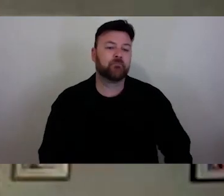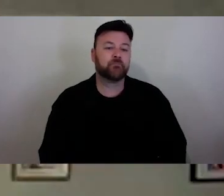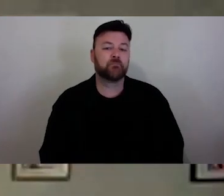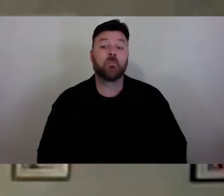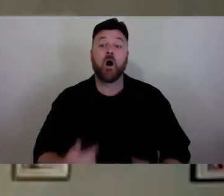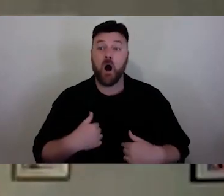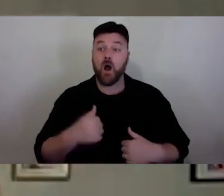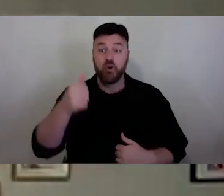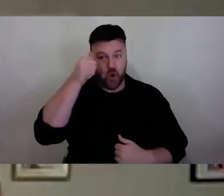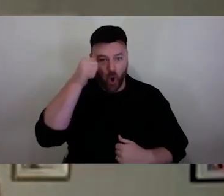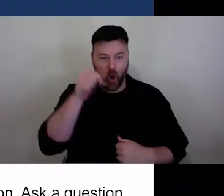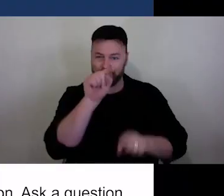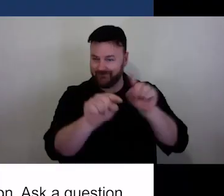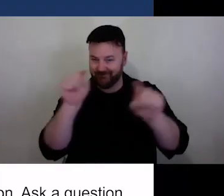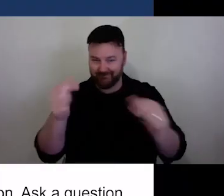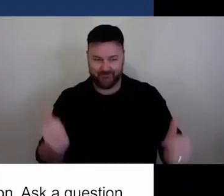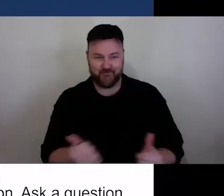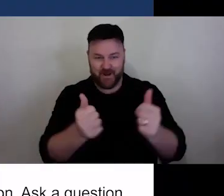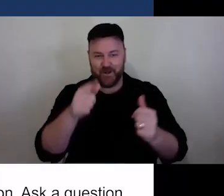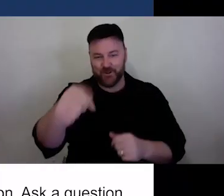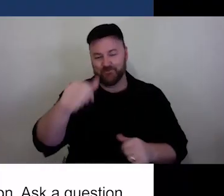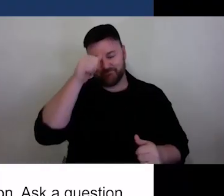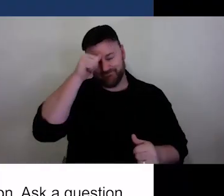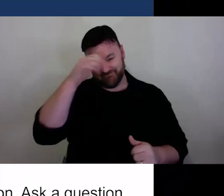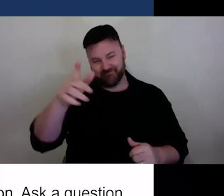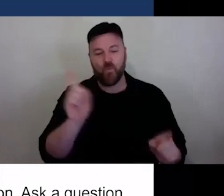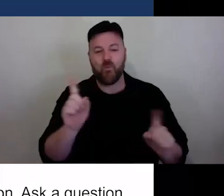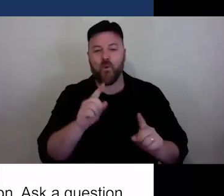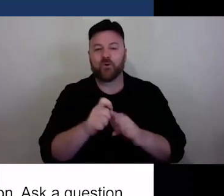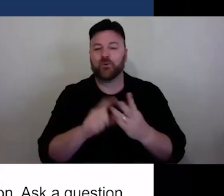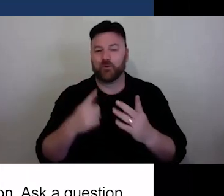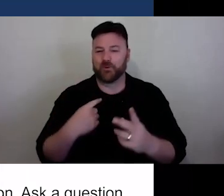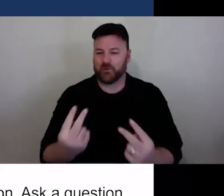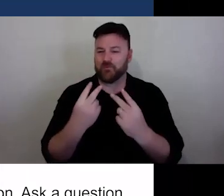some of these webinars so I'll keep the housekeeping quick. Live